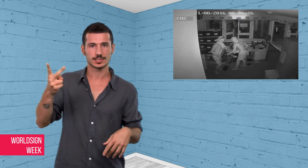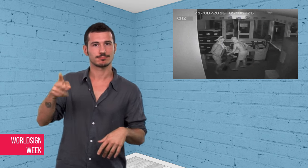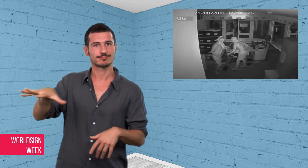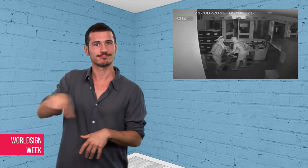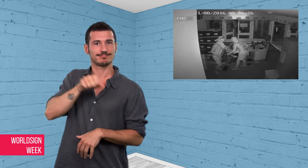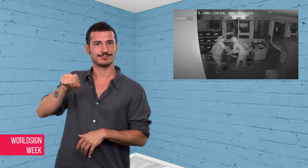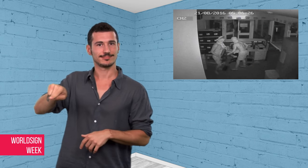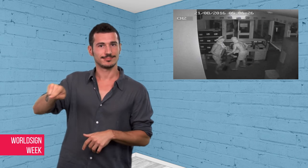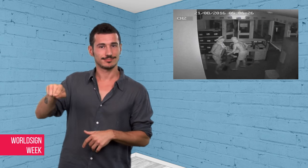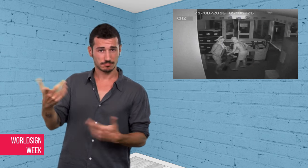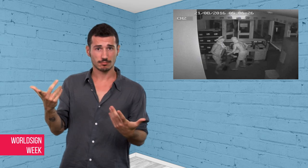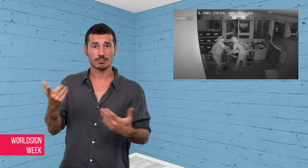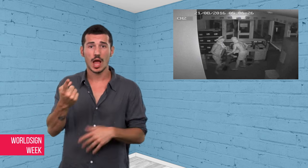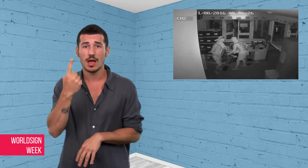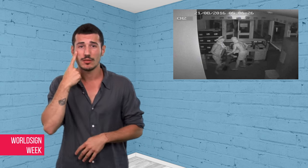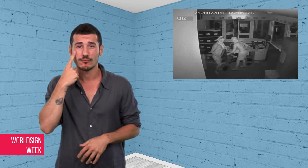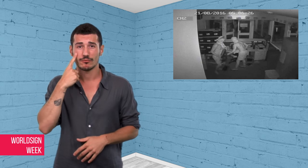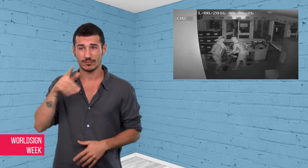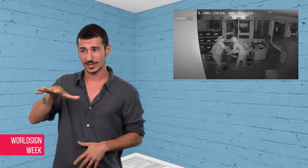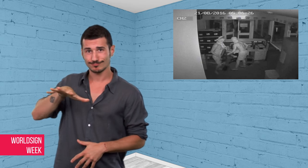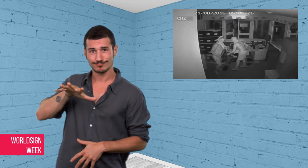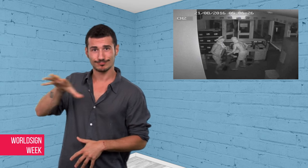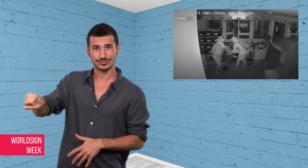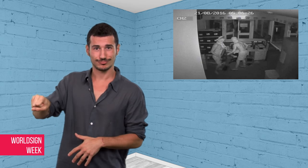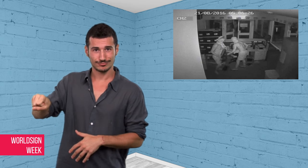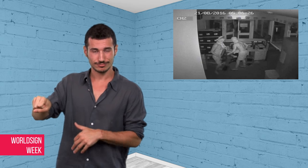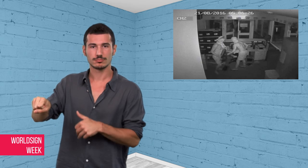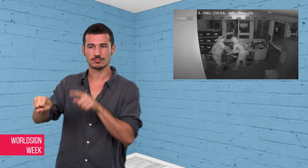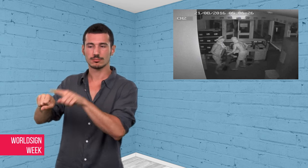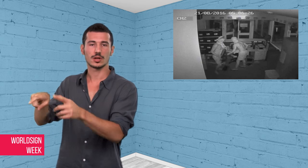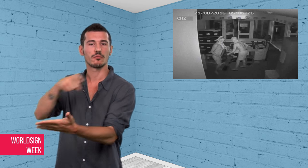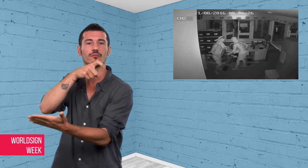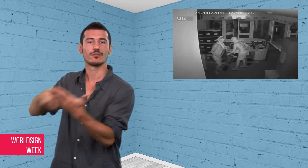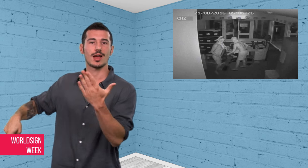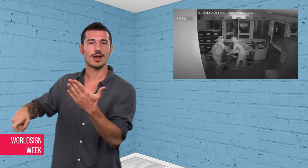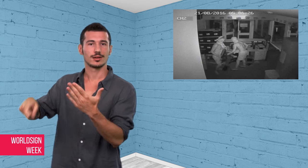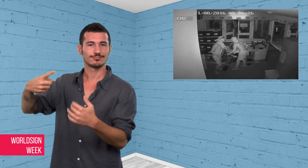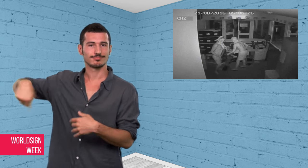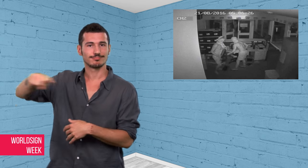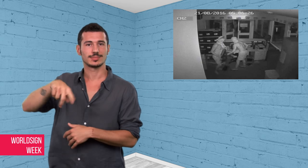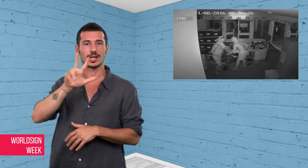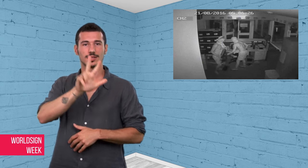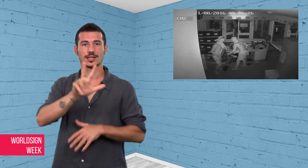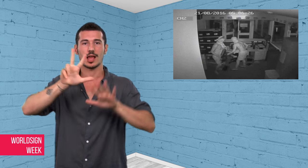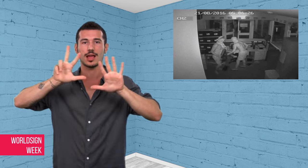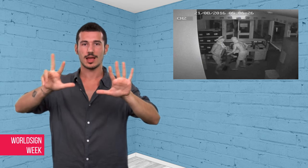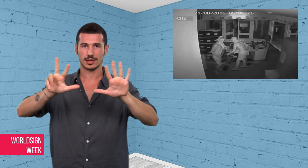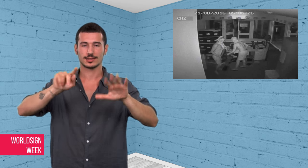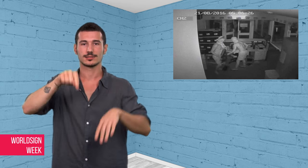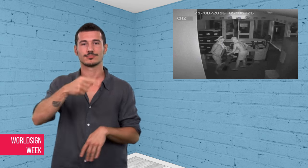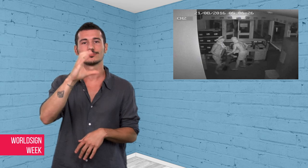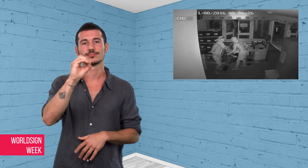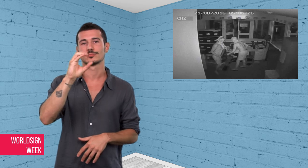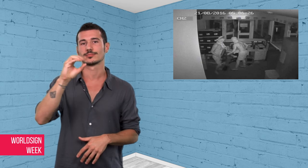and have asked the public for their help to identify them.